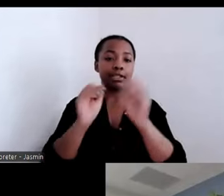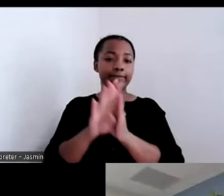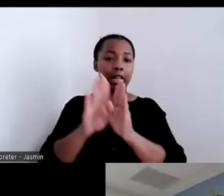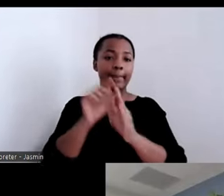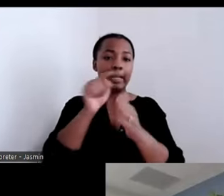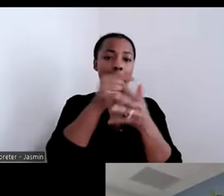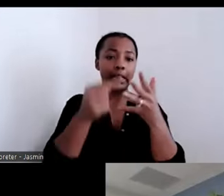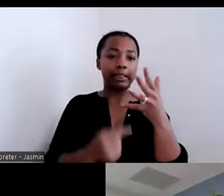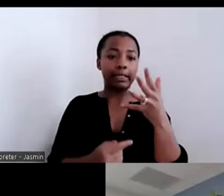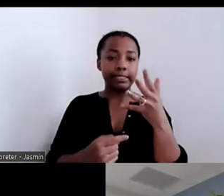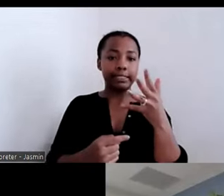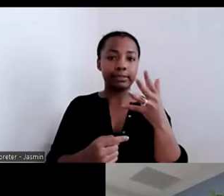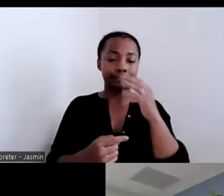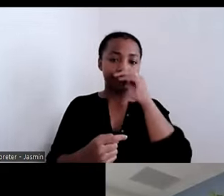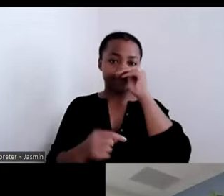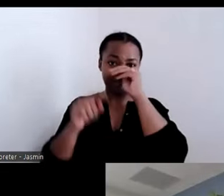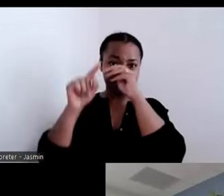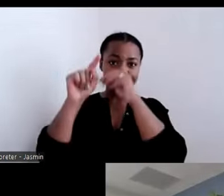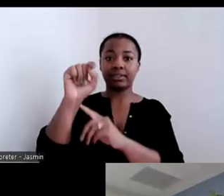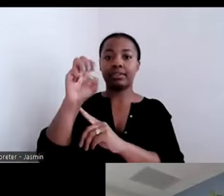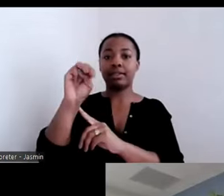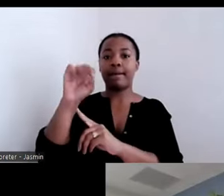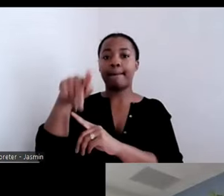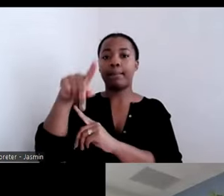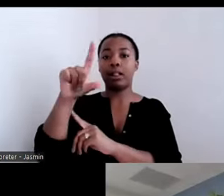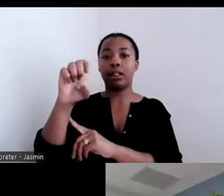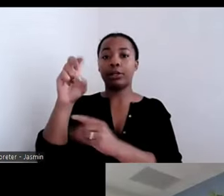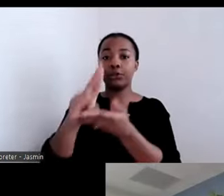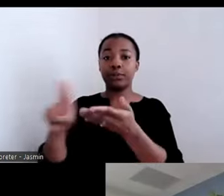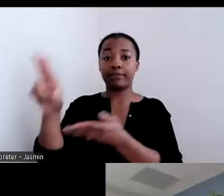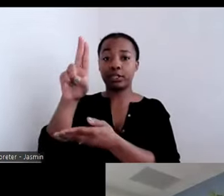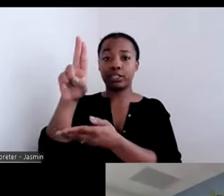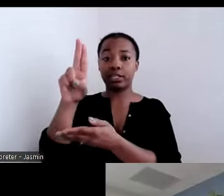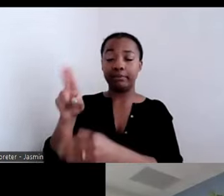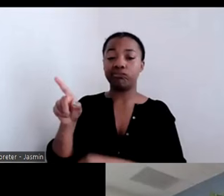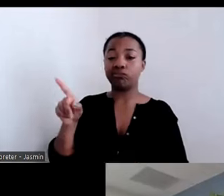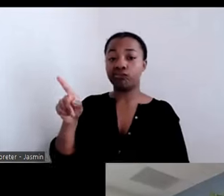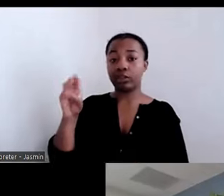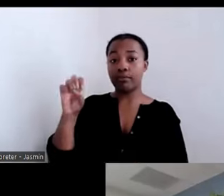Temple University, the individual named Mark Salzer, some may have heard of him